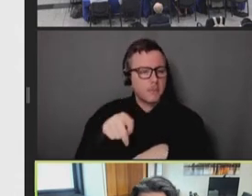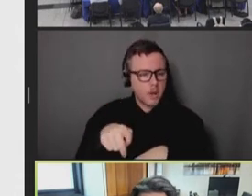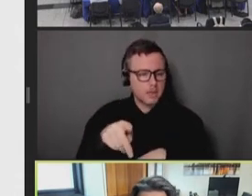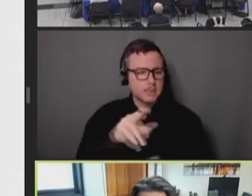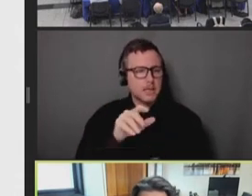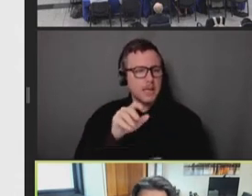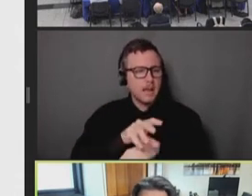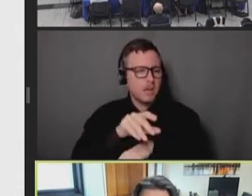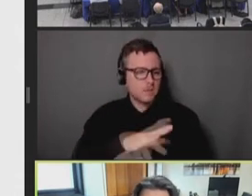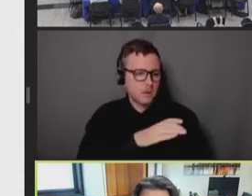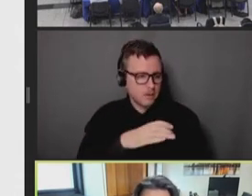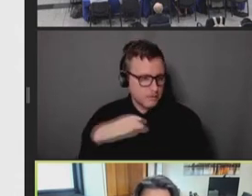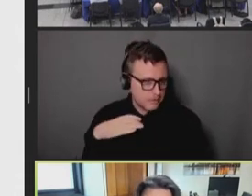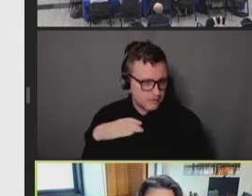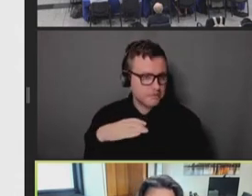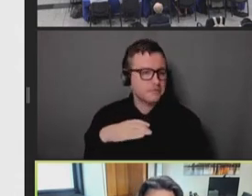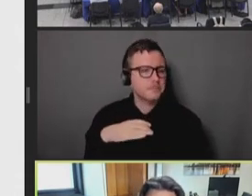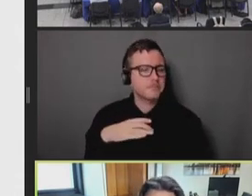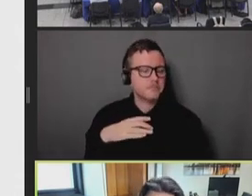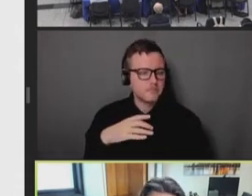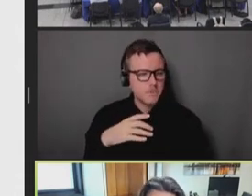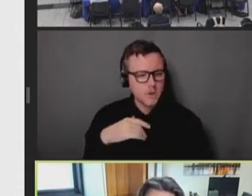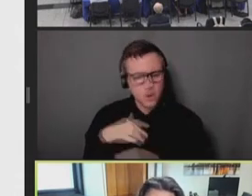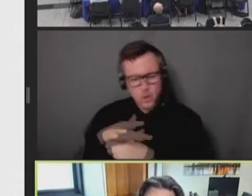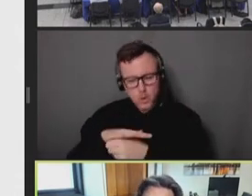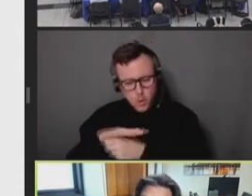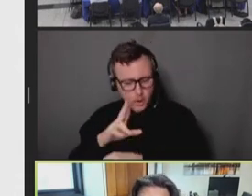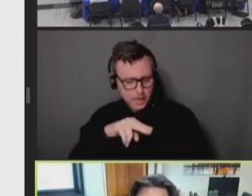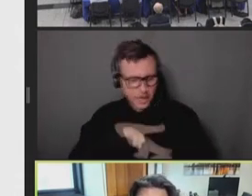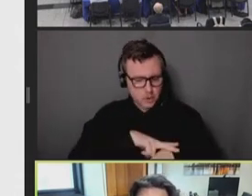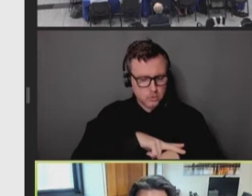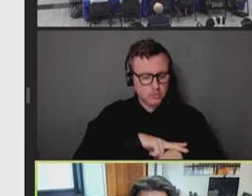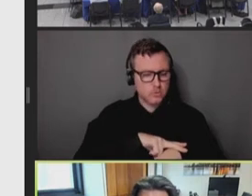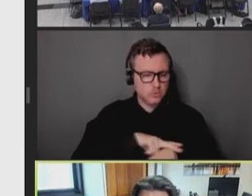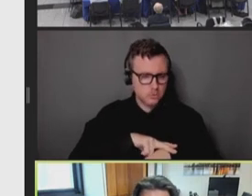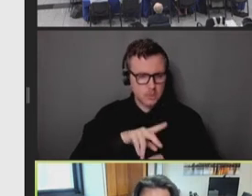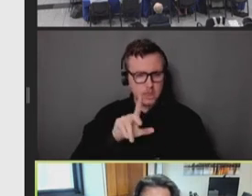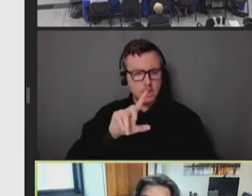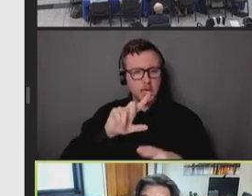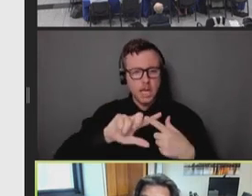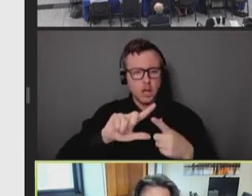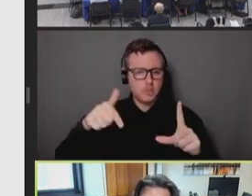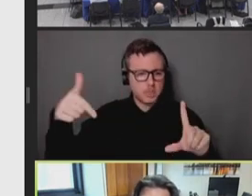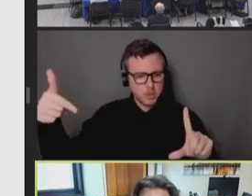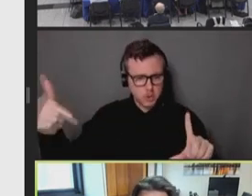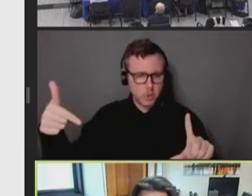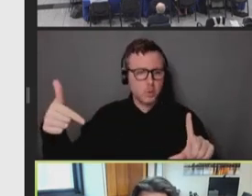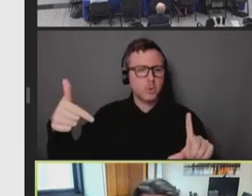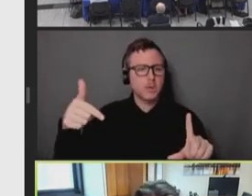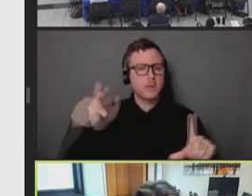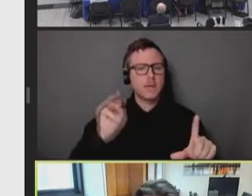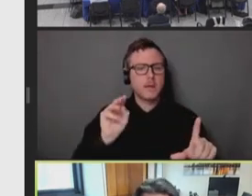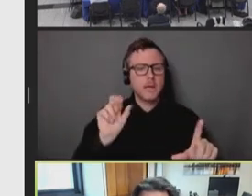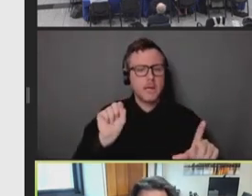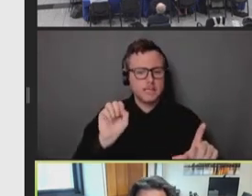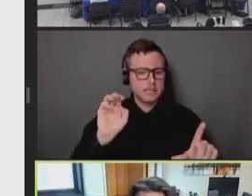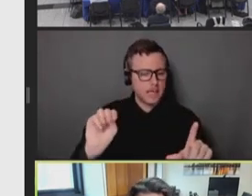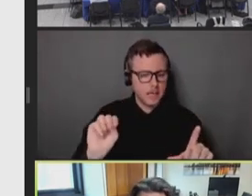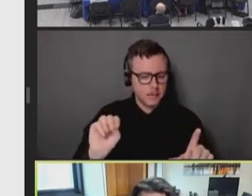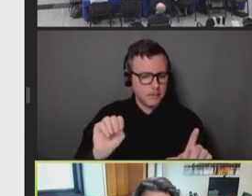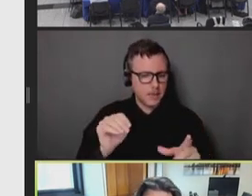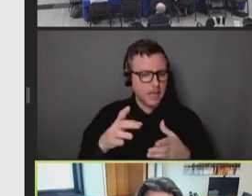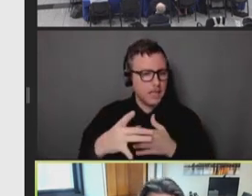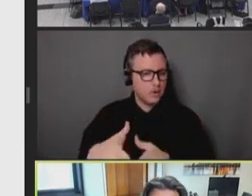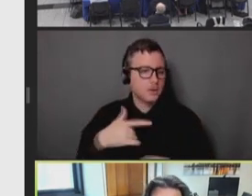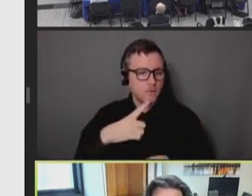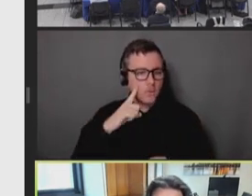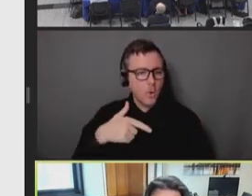which is comprised of local and national LGBQ and MSM leaders in public health, in human rights,